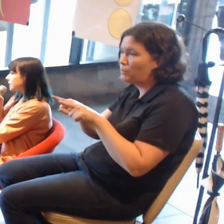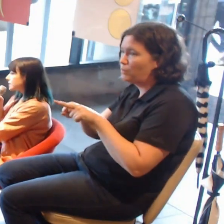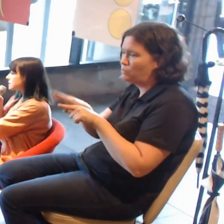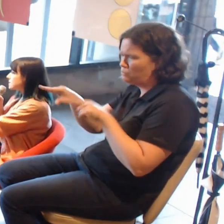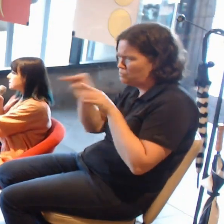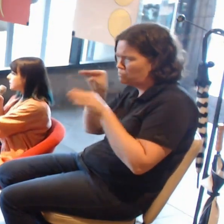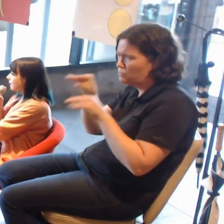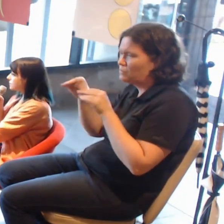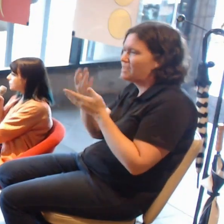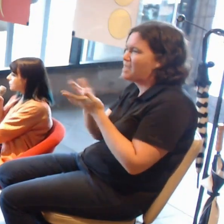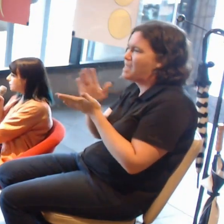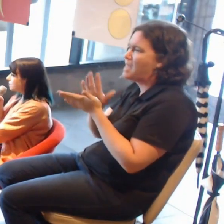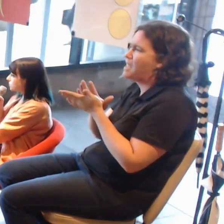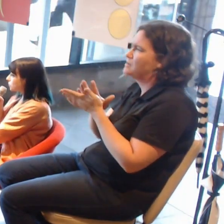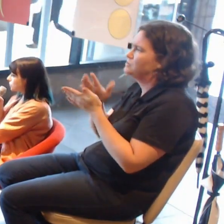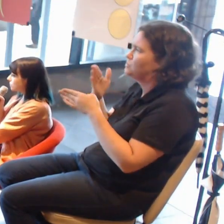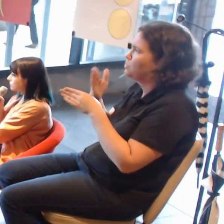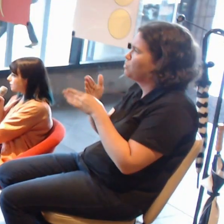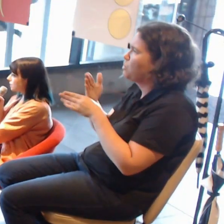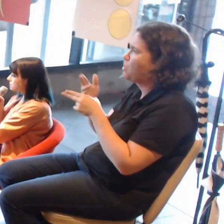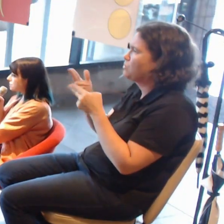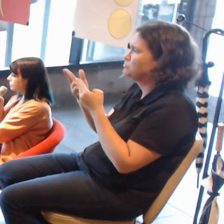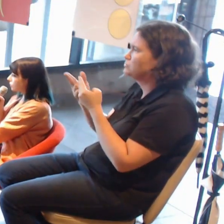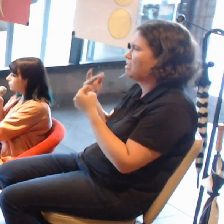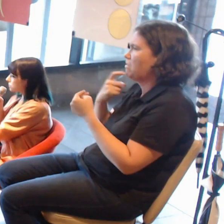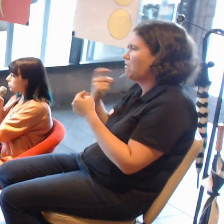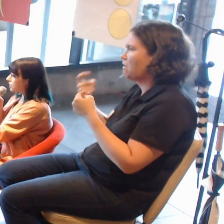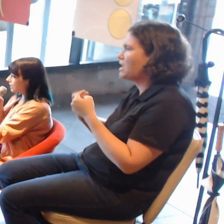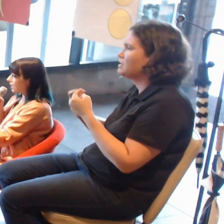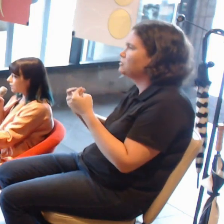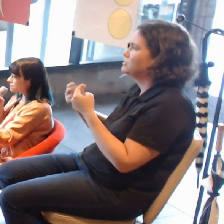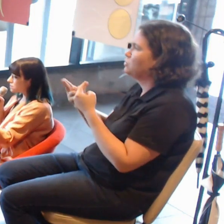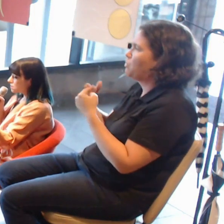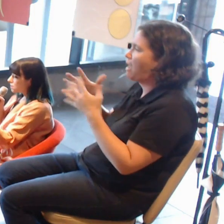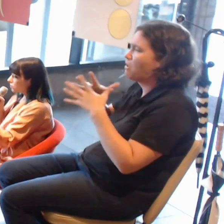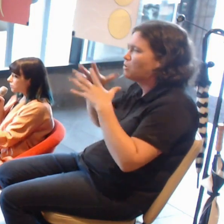and how to deal with an institution that is both commissioning and looking to collect